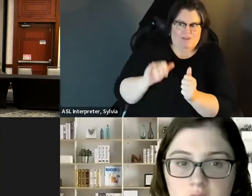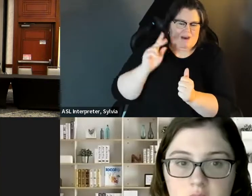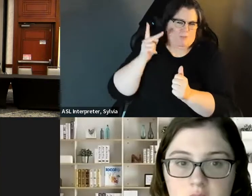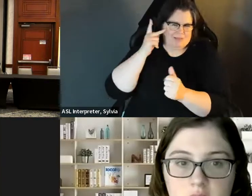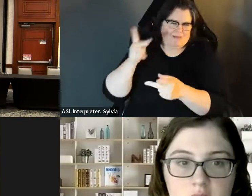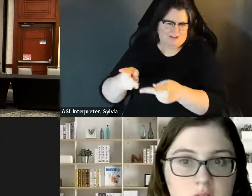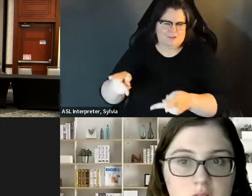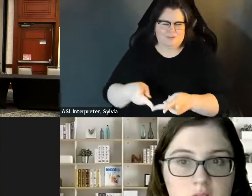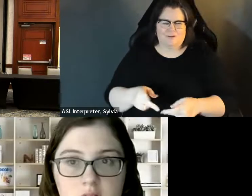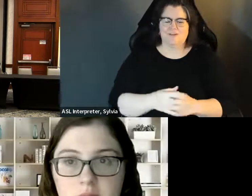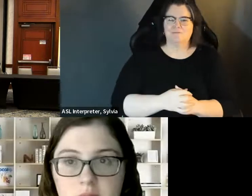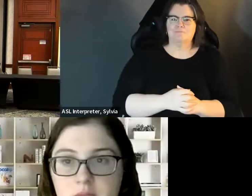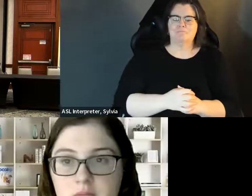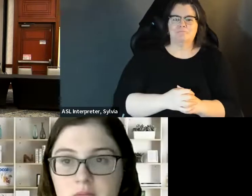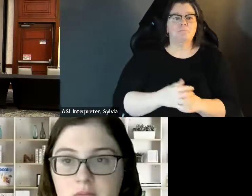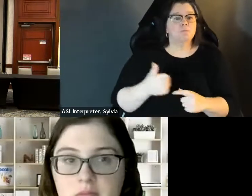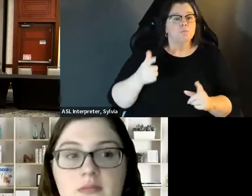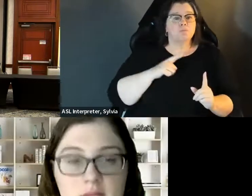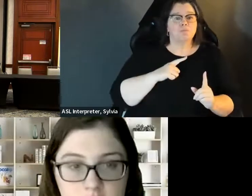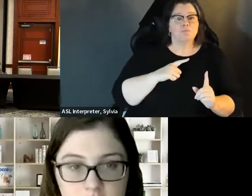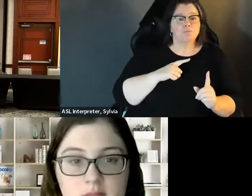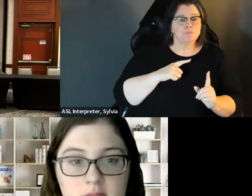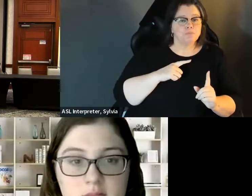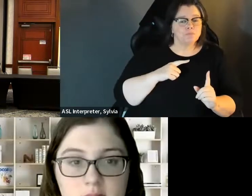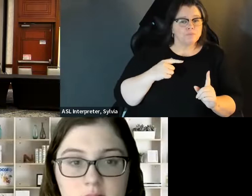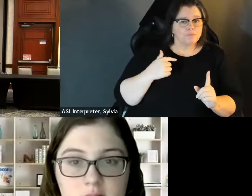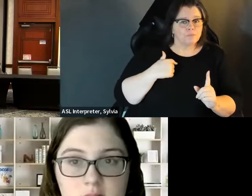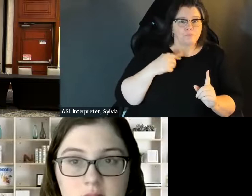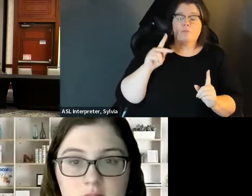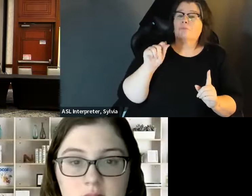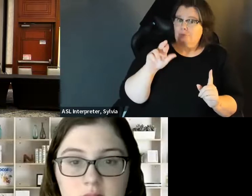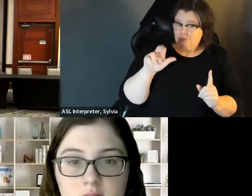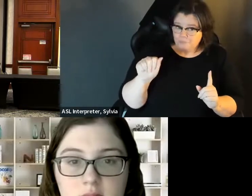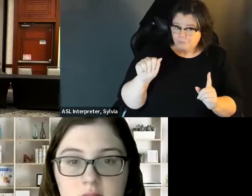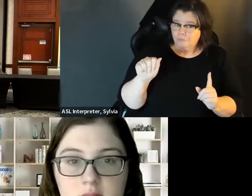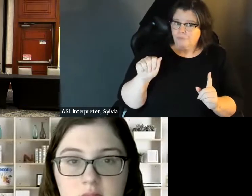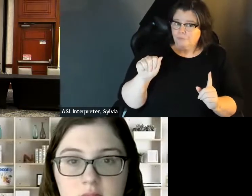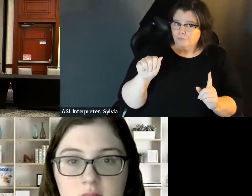kids, older kids, young kids, the whole family runs when you run for office. » This is Caroline regarding